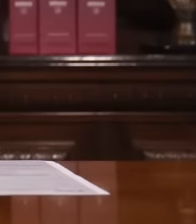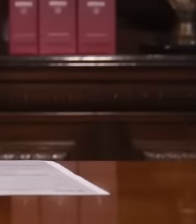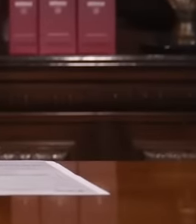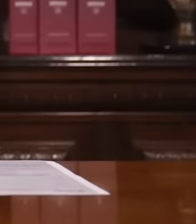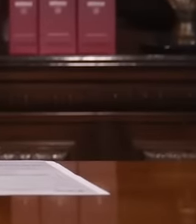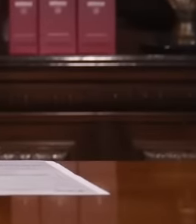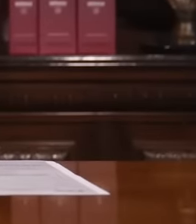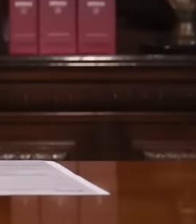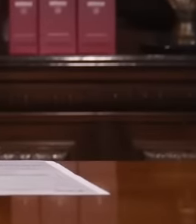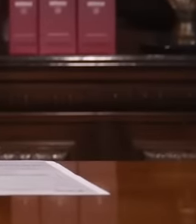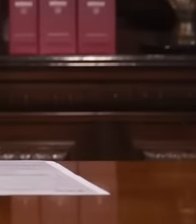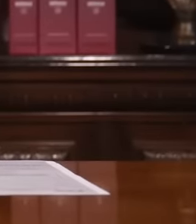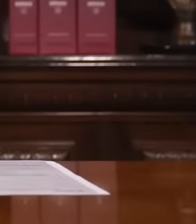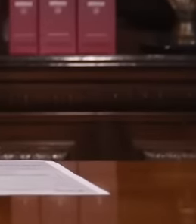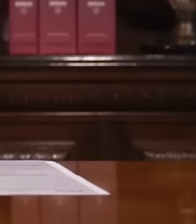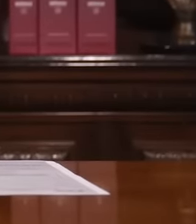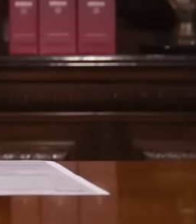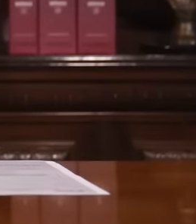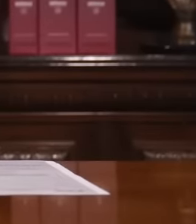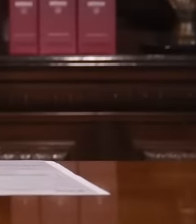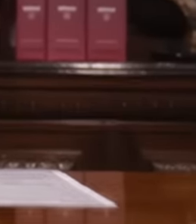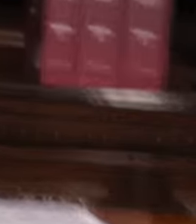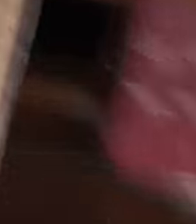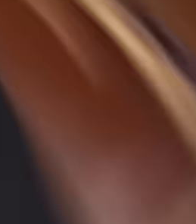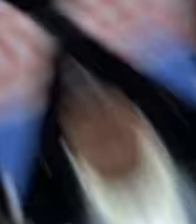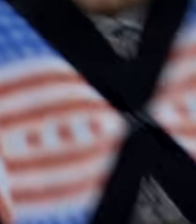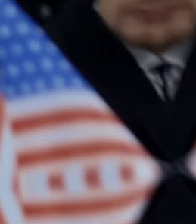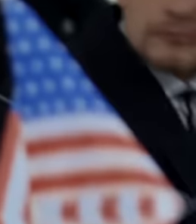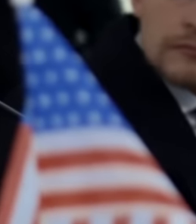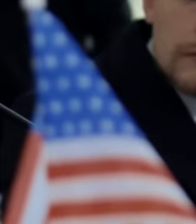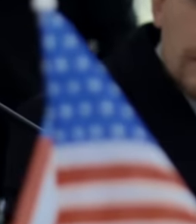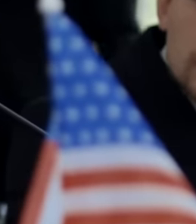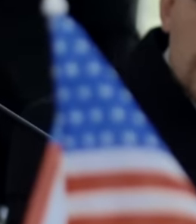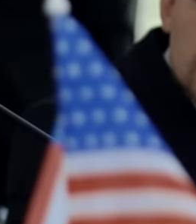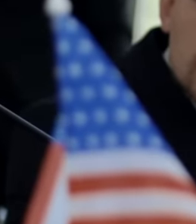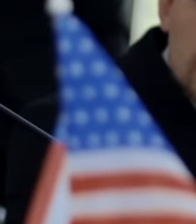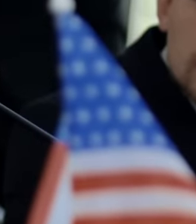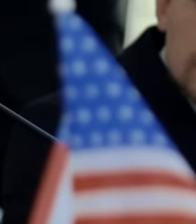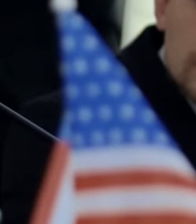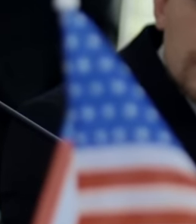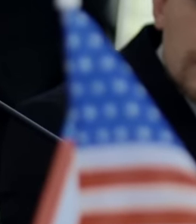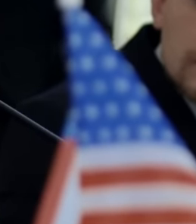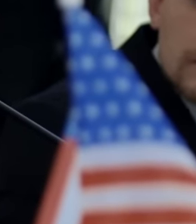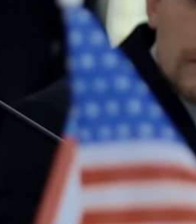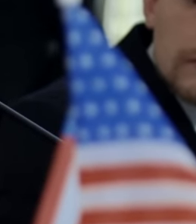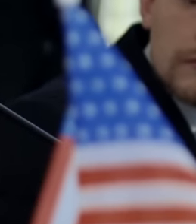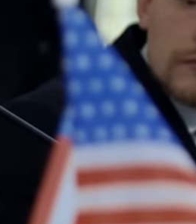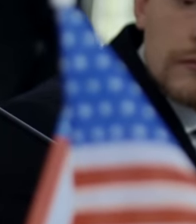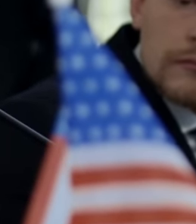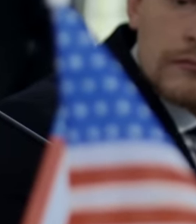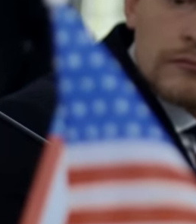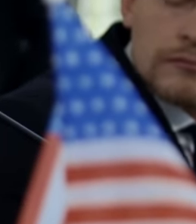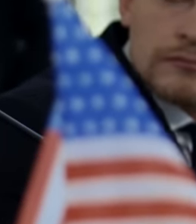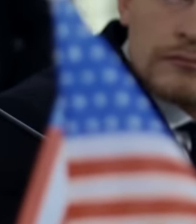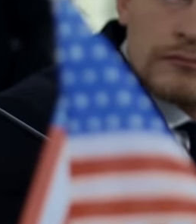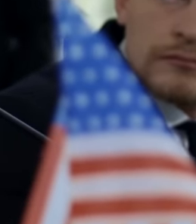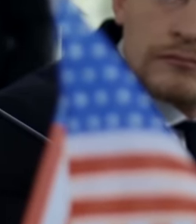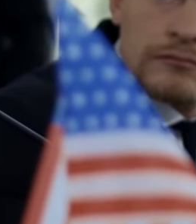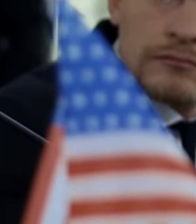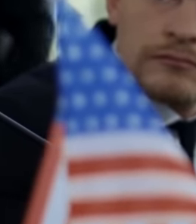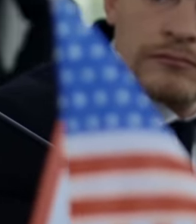responded in a very clear and concise way to these politicians that left them with their mouths shut